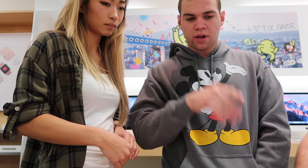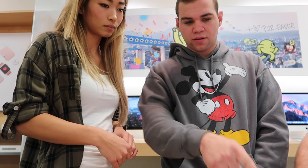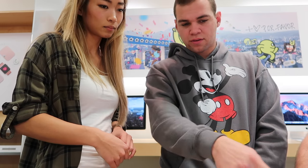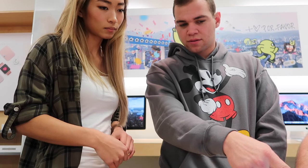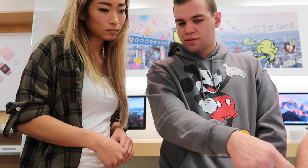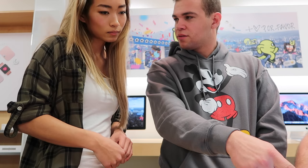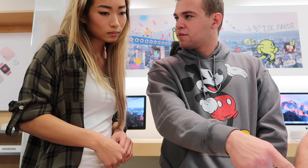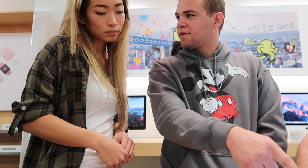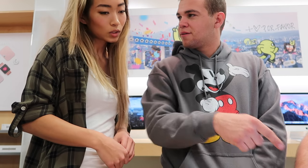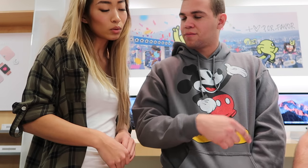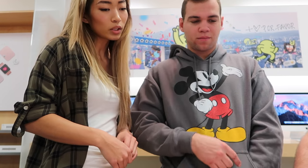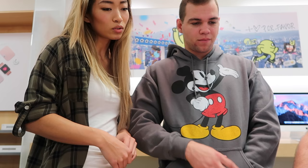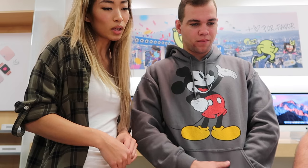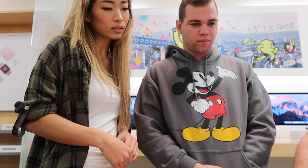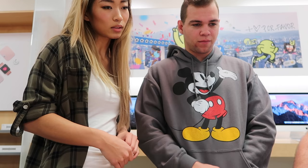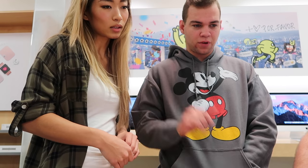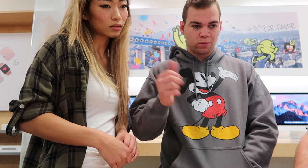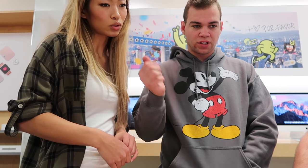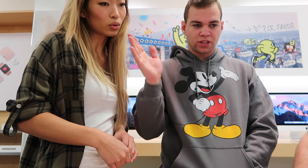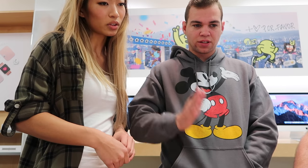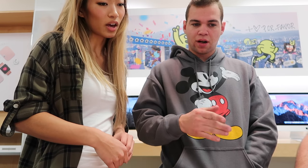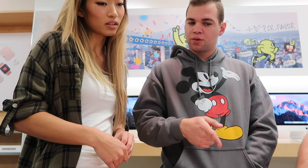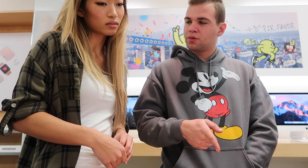not bad yeah, we can do that it's with a discount